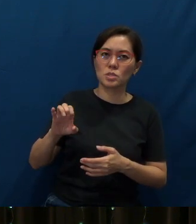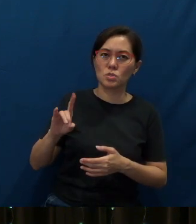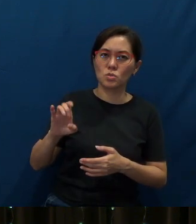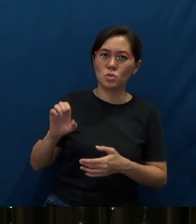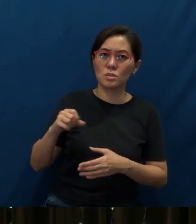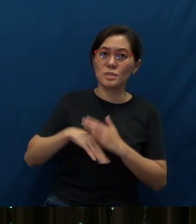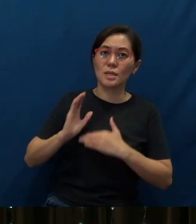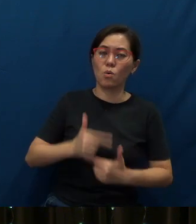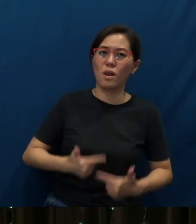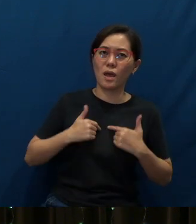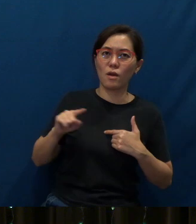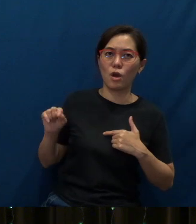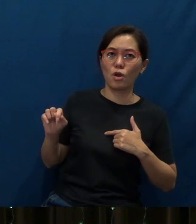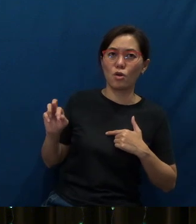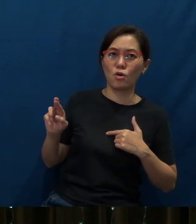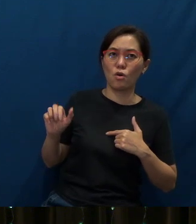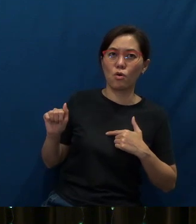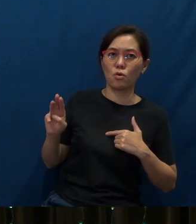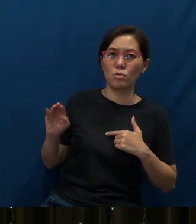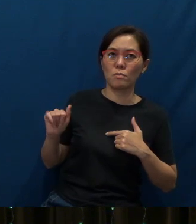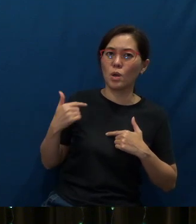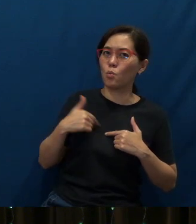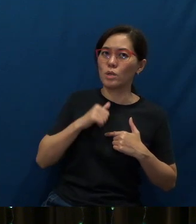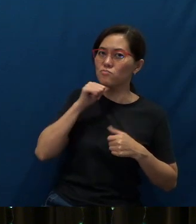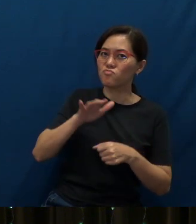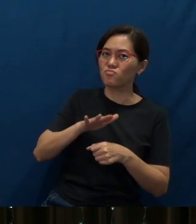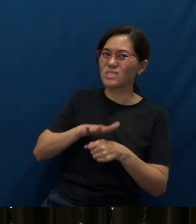that we have not adequately addressed.